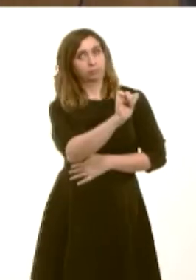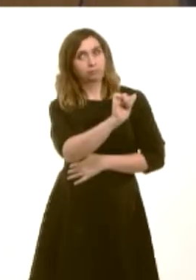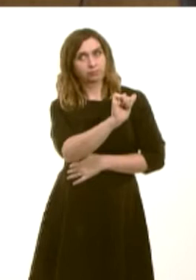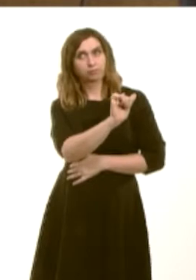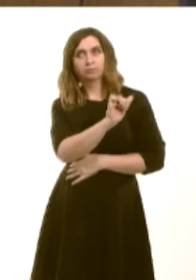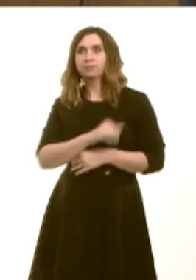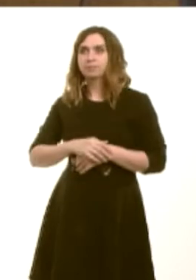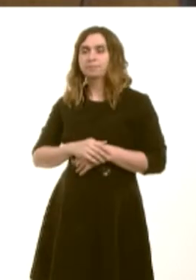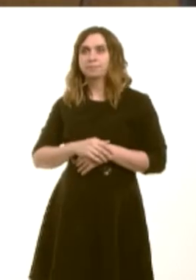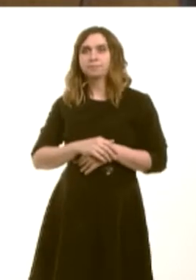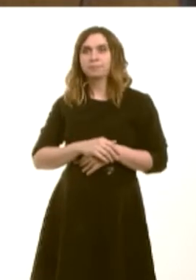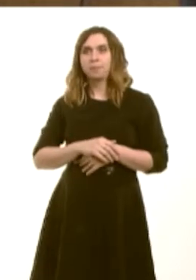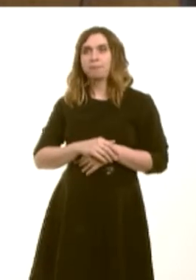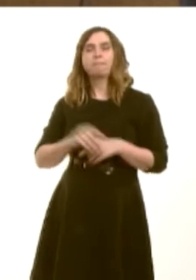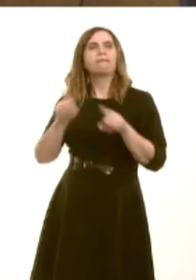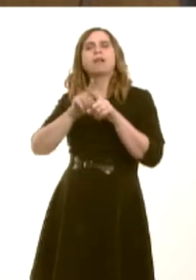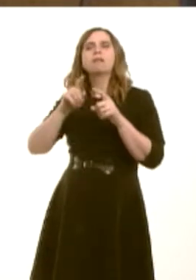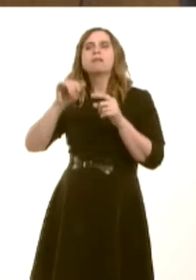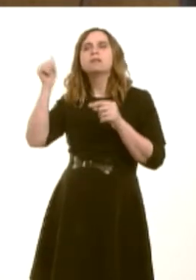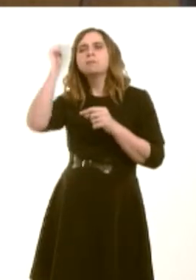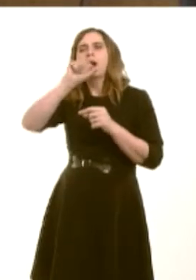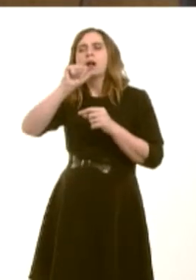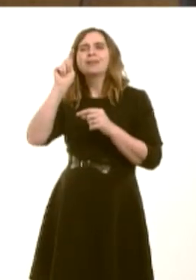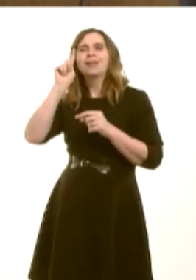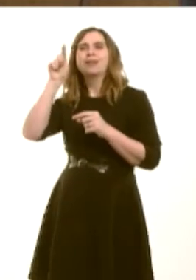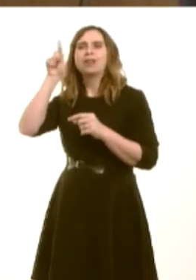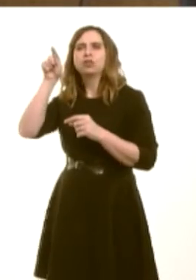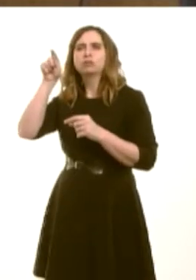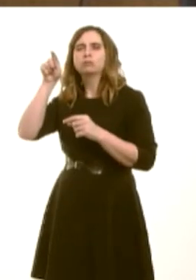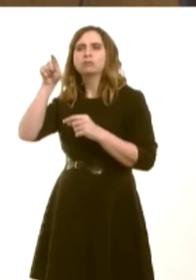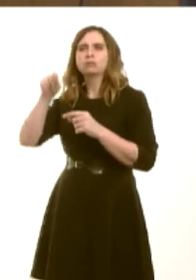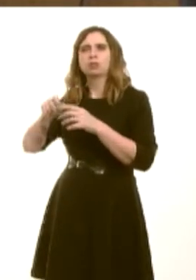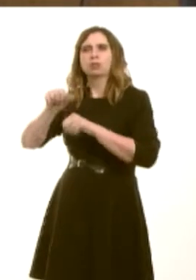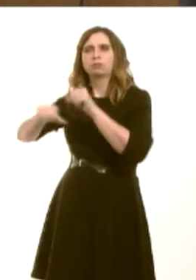you one example: the SMARTCymru innovation support programme. We are focused on driving